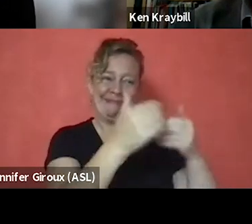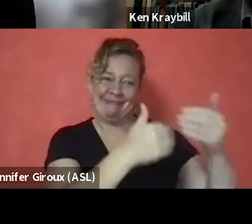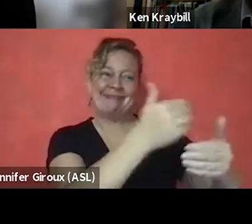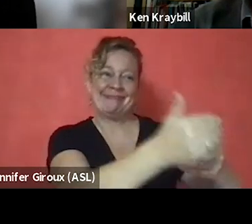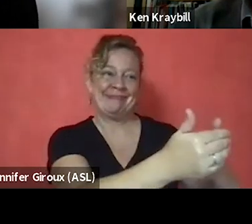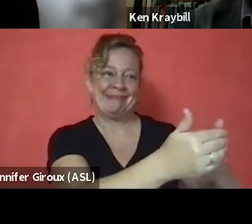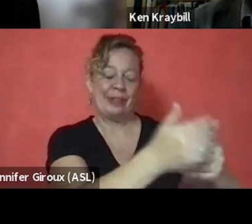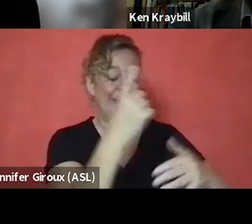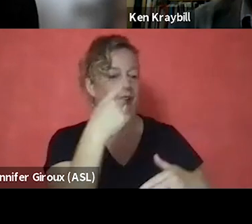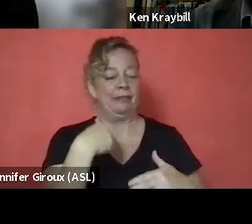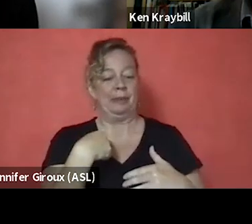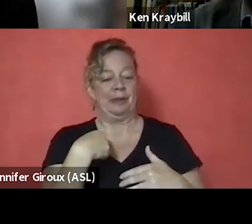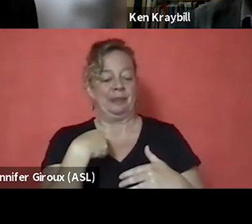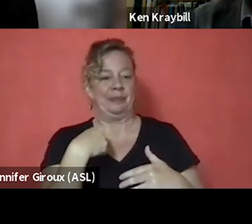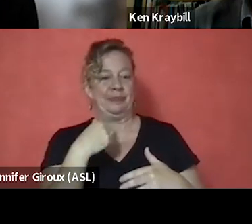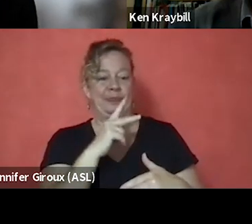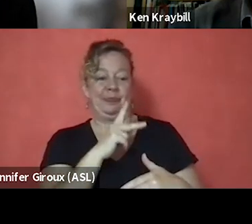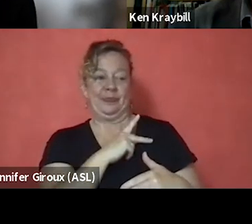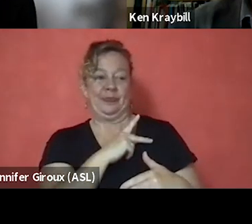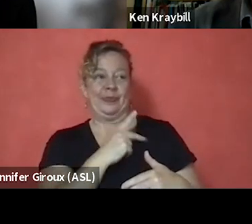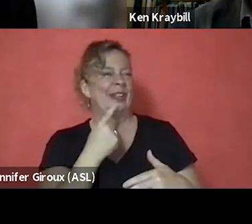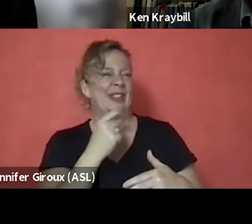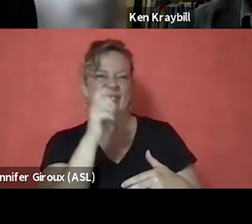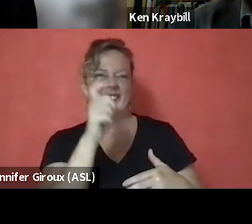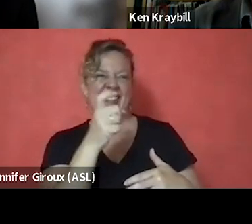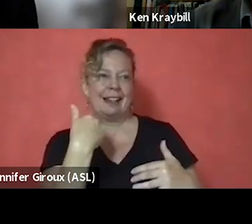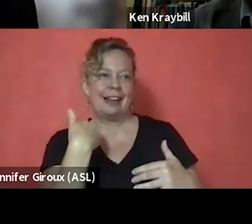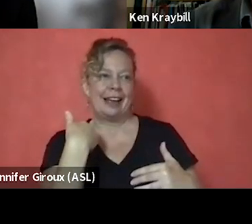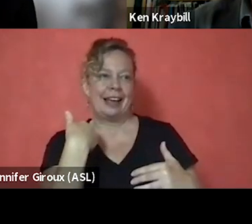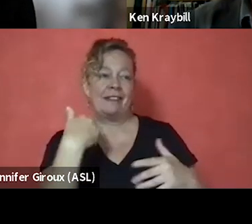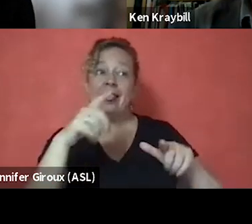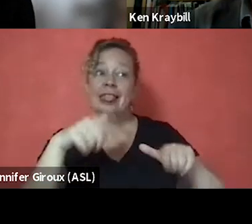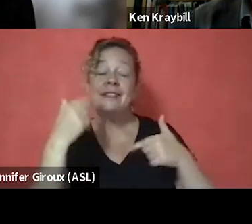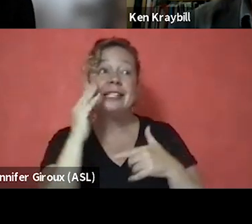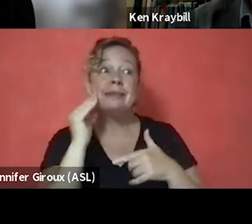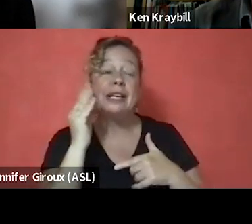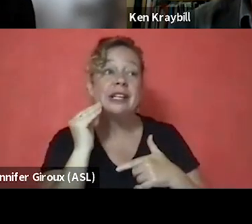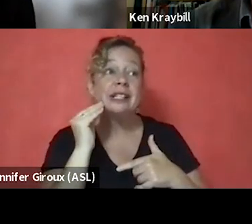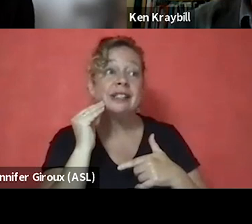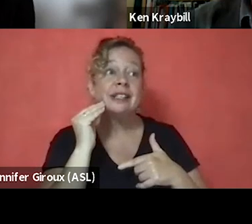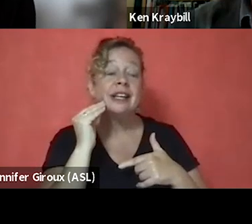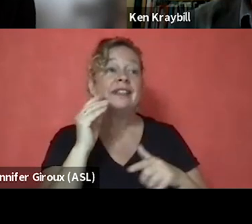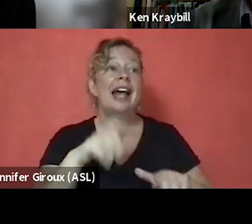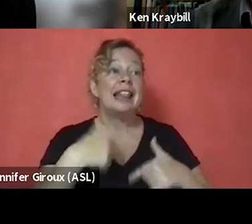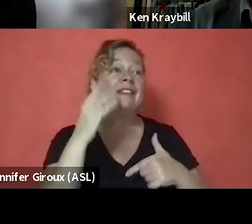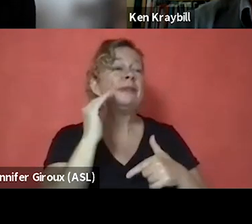For me, you were saying you don't necessarily have to have that lived experience. That lived experience is only one tool in the toolkit.